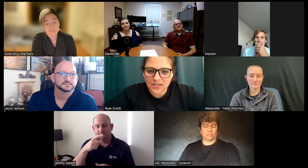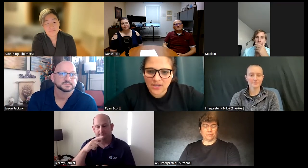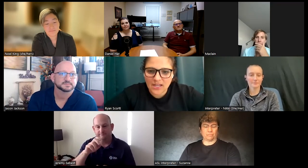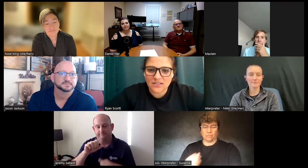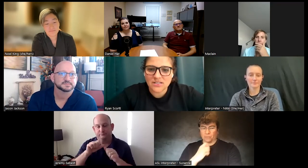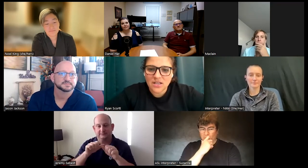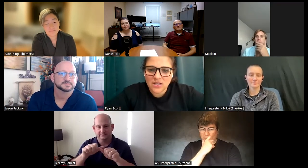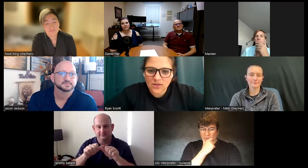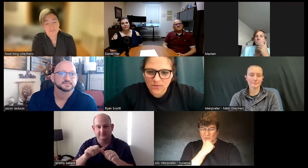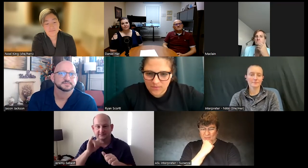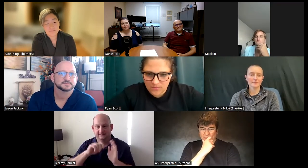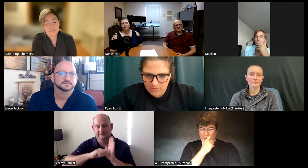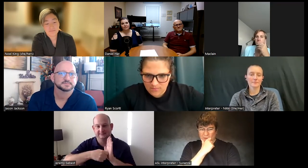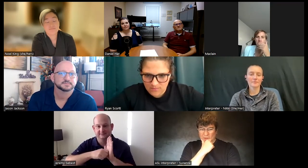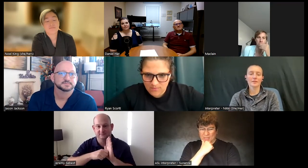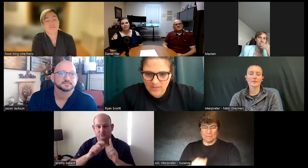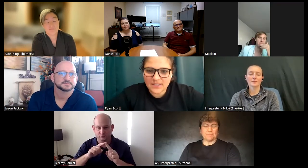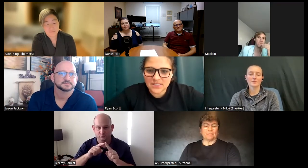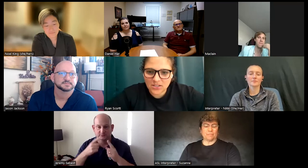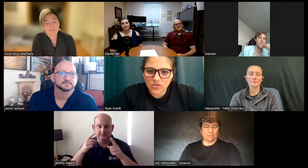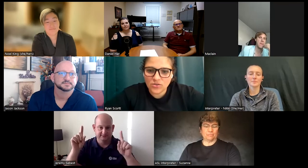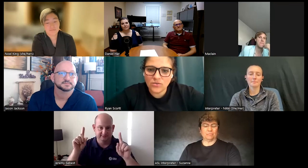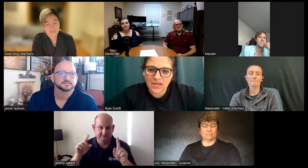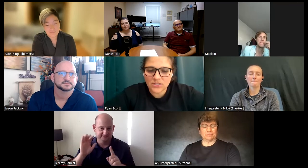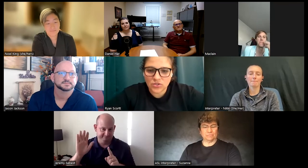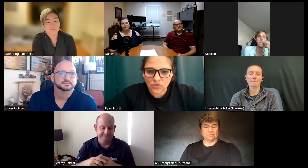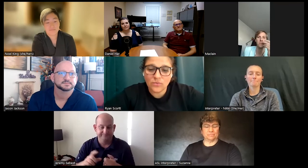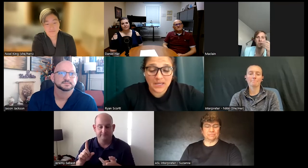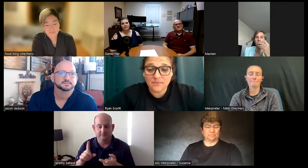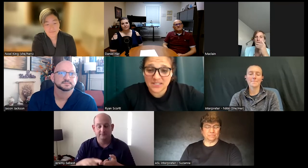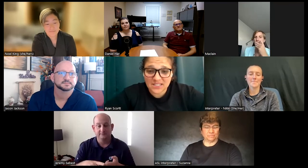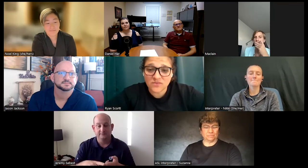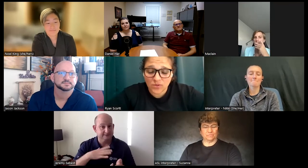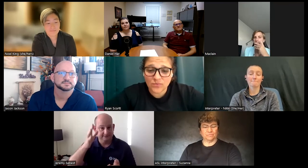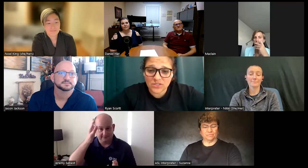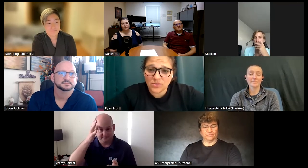ladder and continue to become successful was a